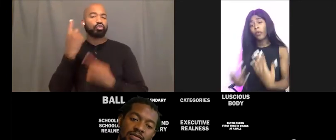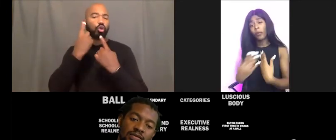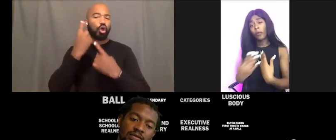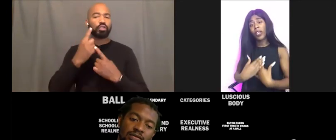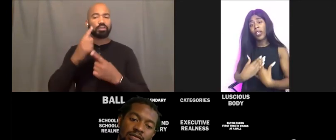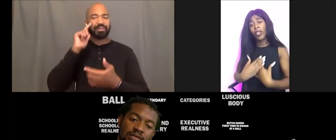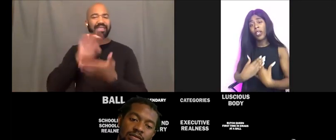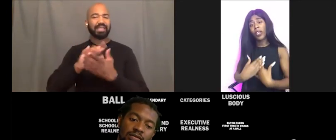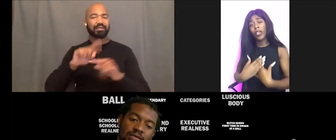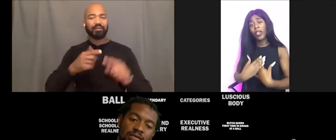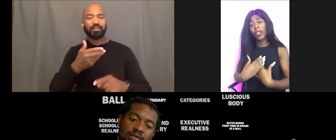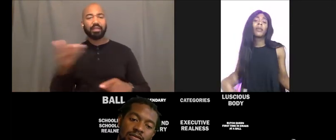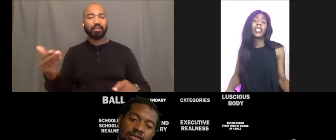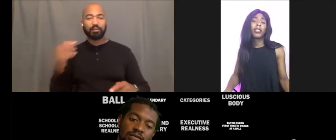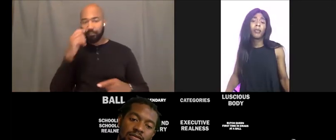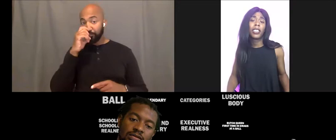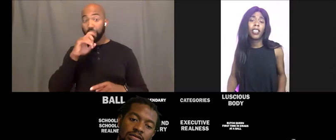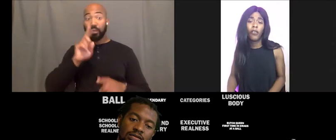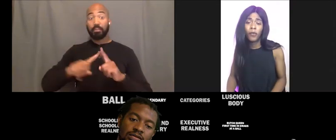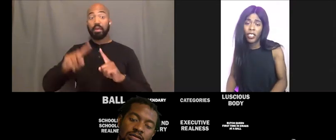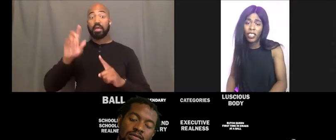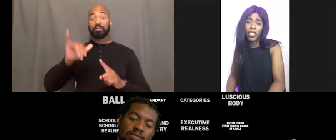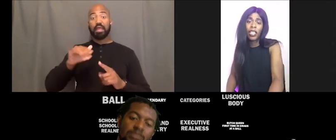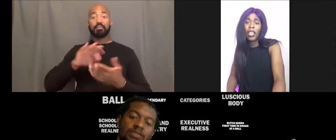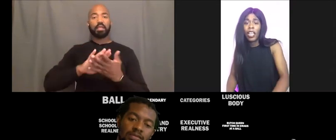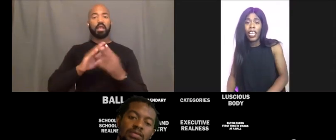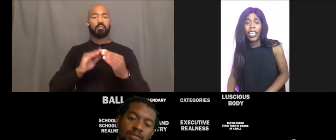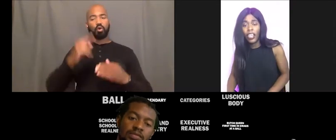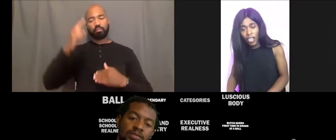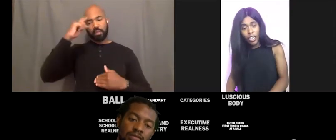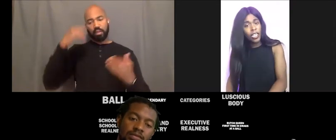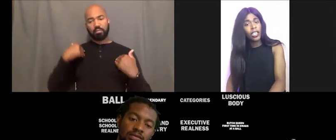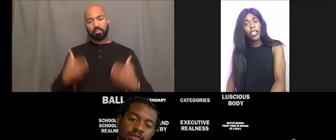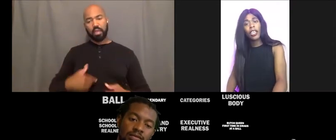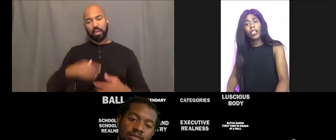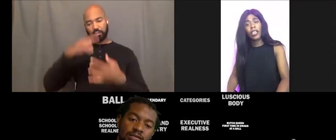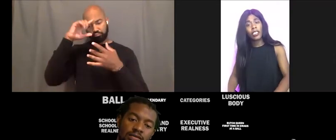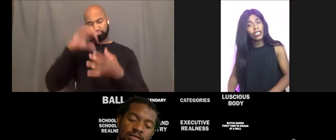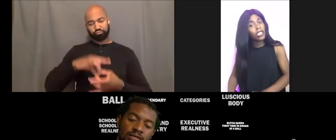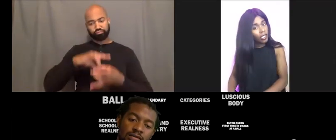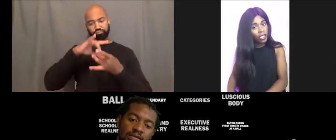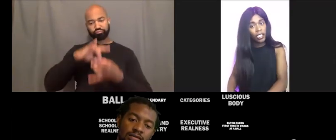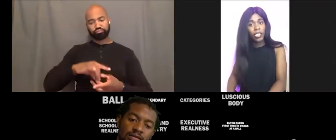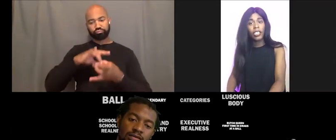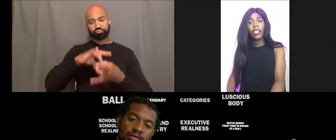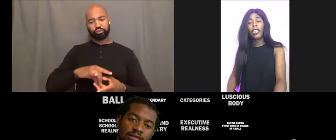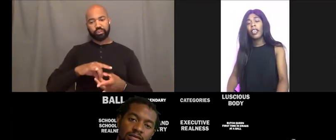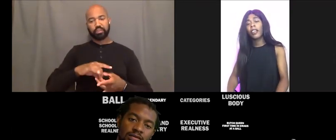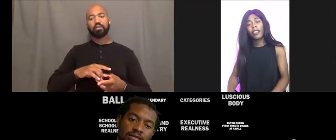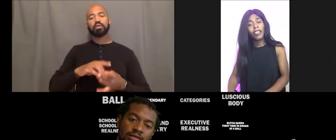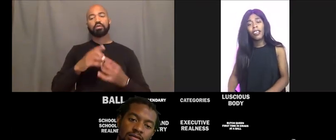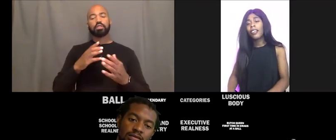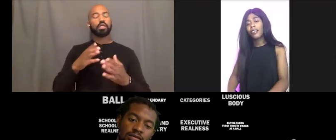but for me, that stuff it helps me center myself and just... Like hearing it and and just taking it in and yeah.